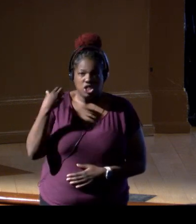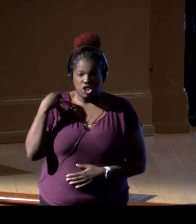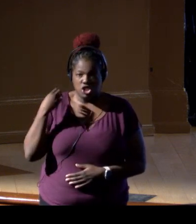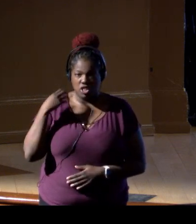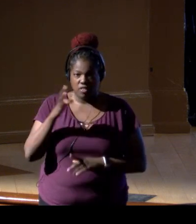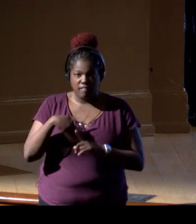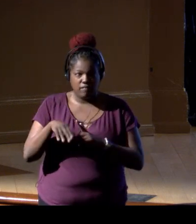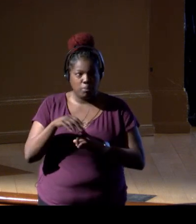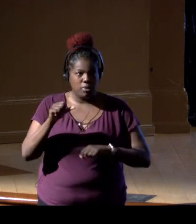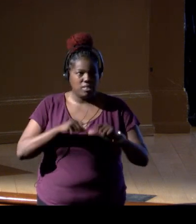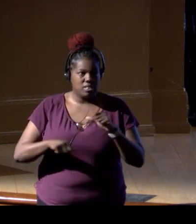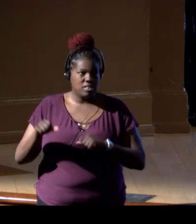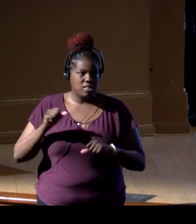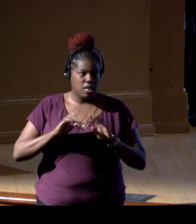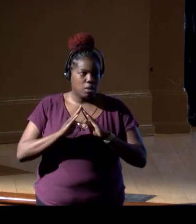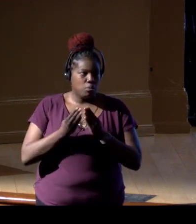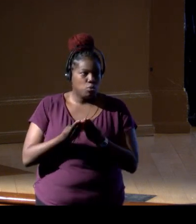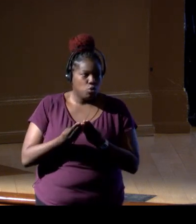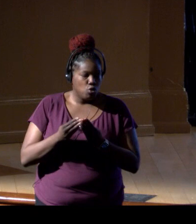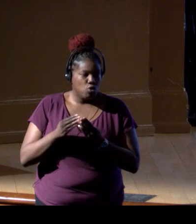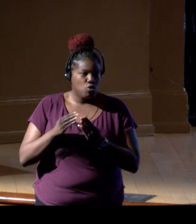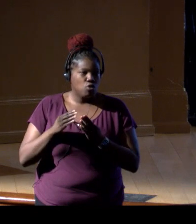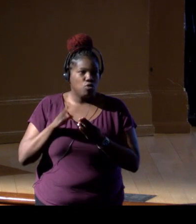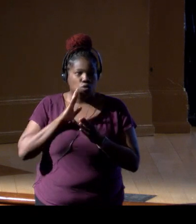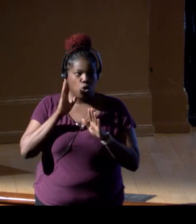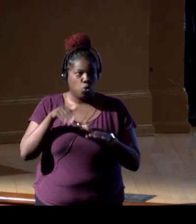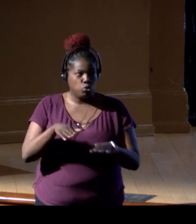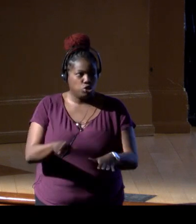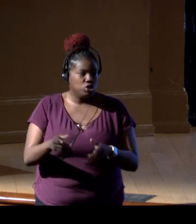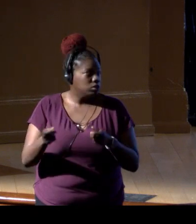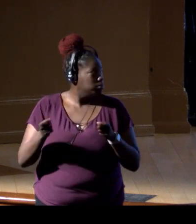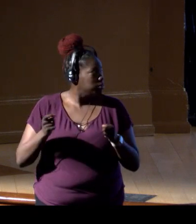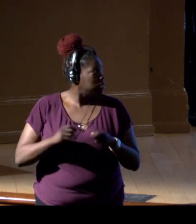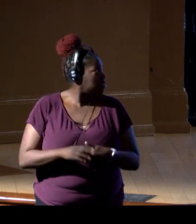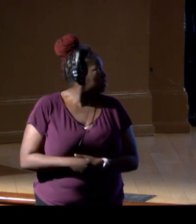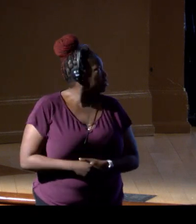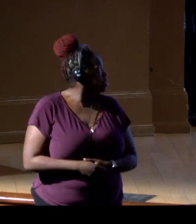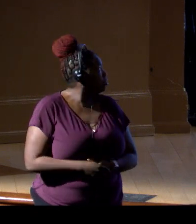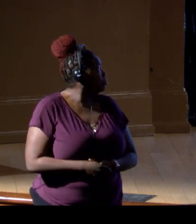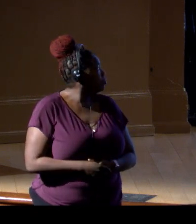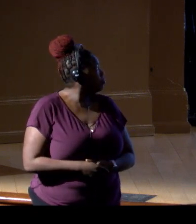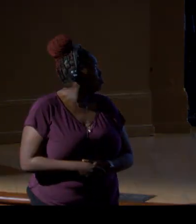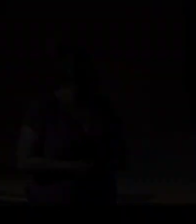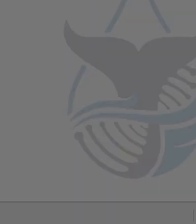at the Bureau of Ocean Energy Management. We're gonna have a little, little theme here for the next few, so- - All right, (mumbles).